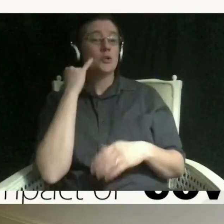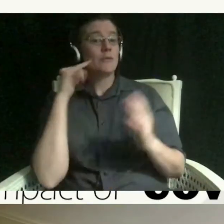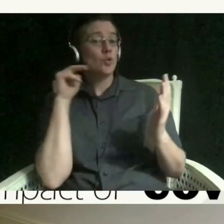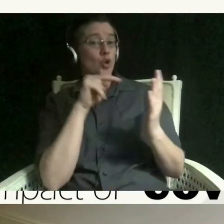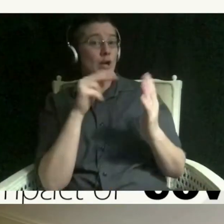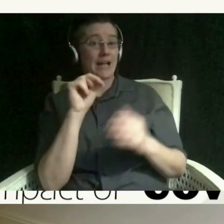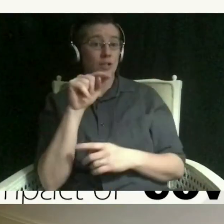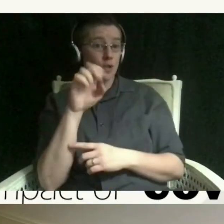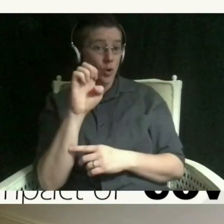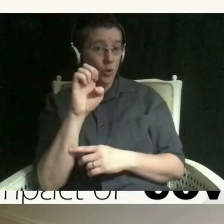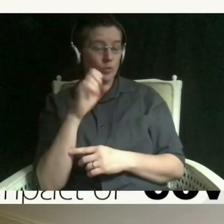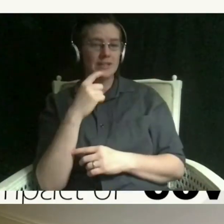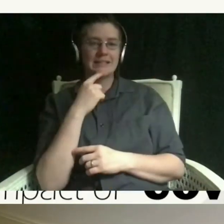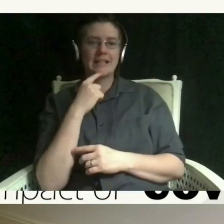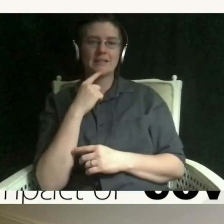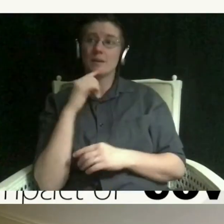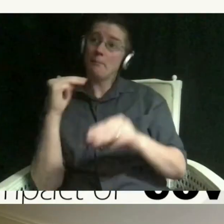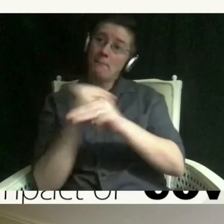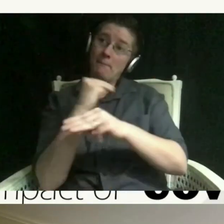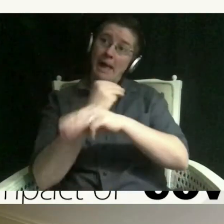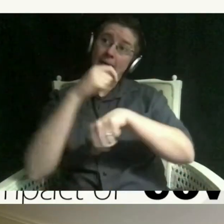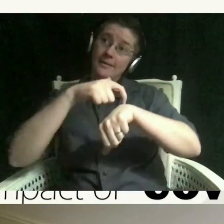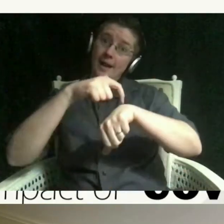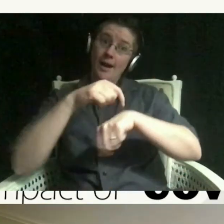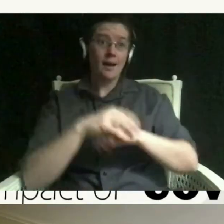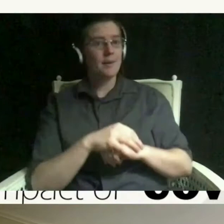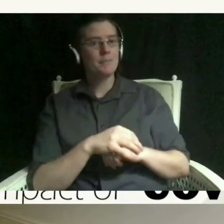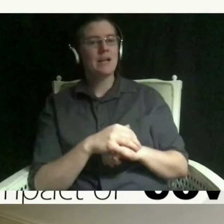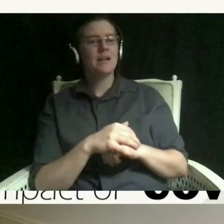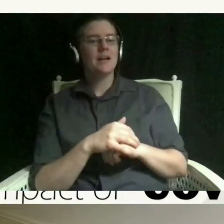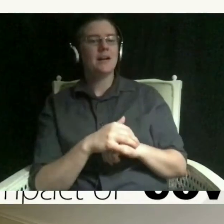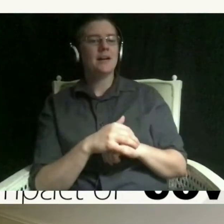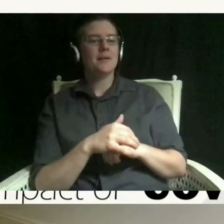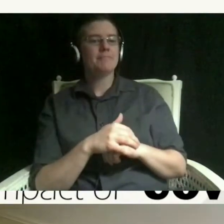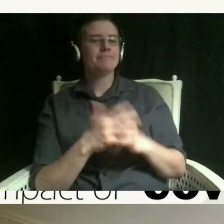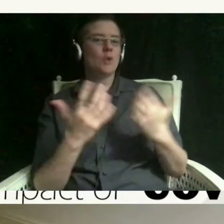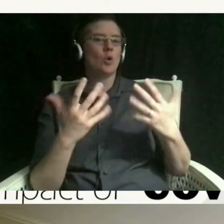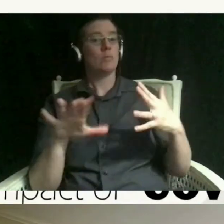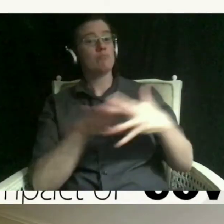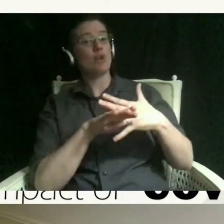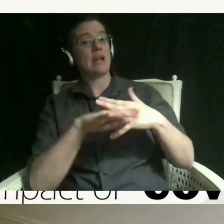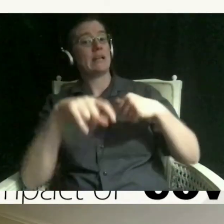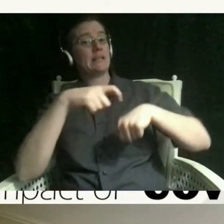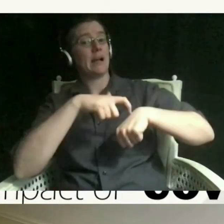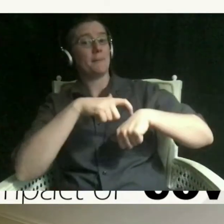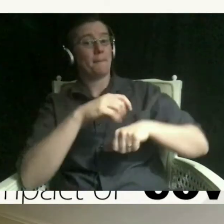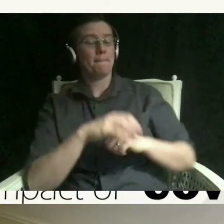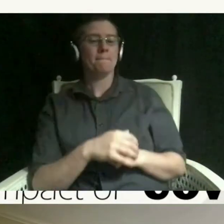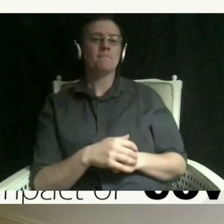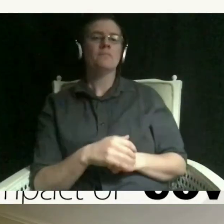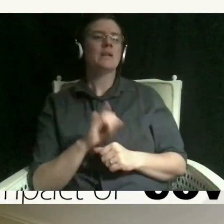that simply says math time or uh take a break time because you can't if you're sitting down too long